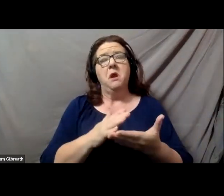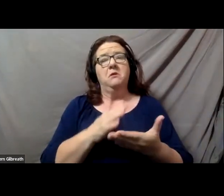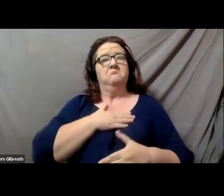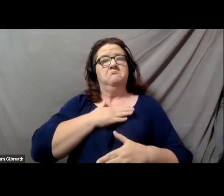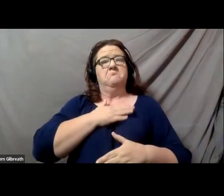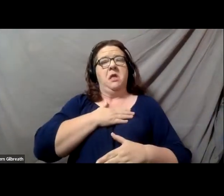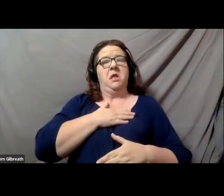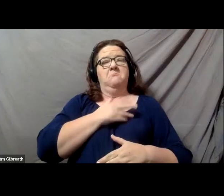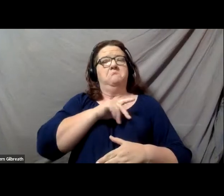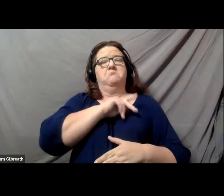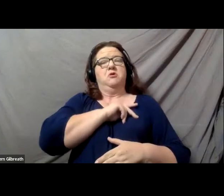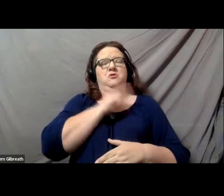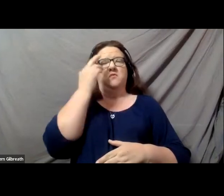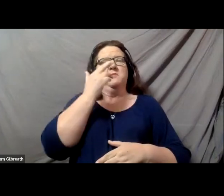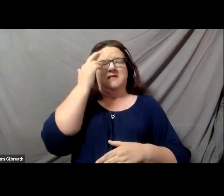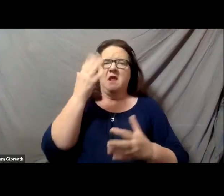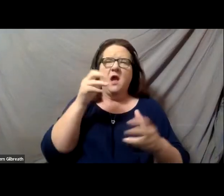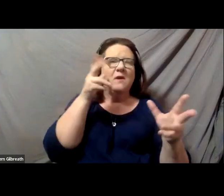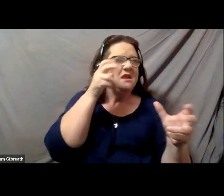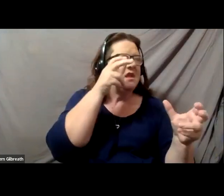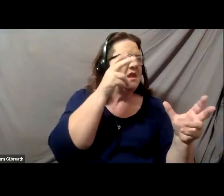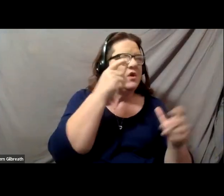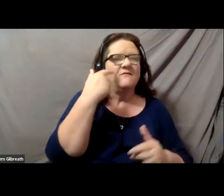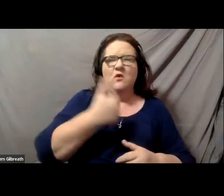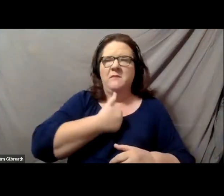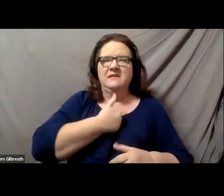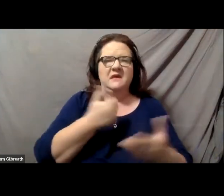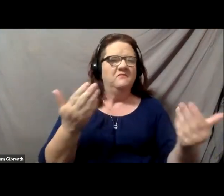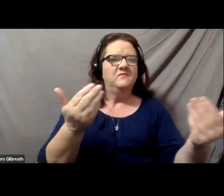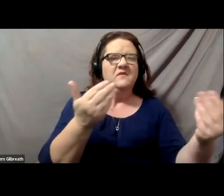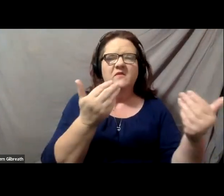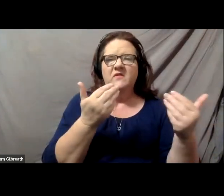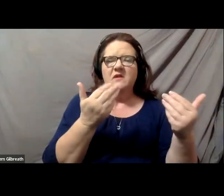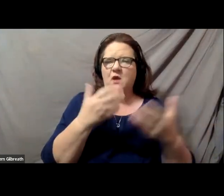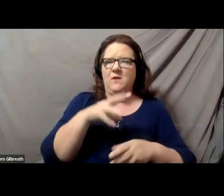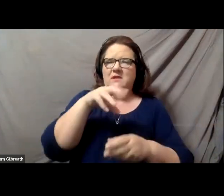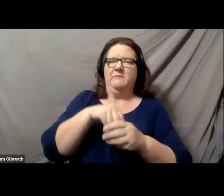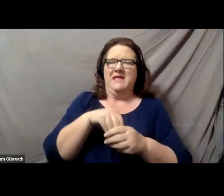I want to hear what our speakers have to say and I want to be a part of this dialogue.